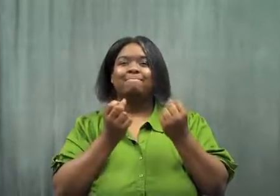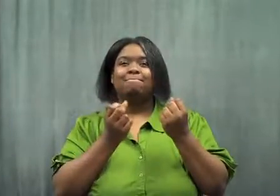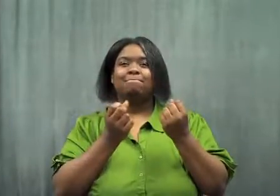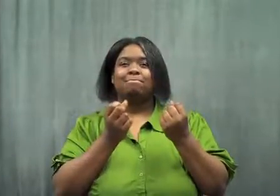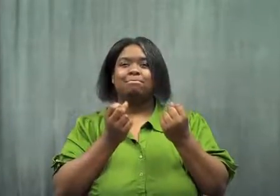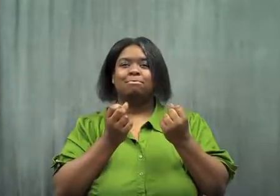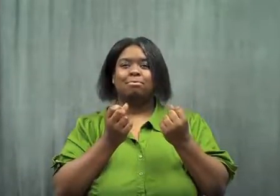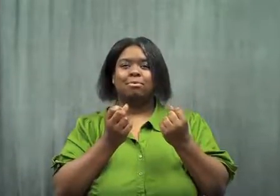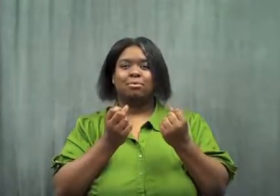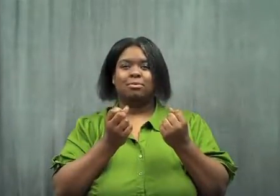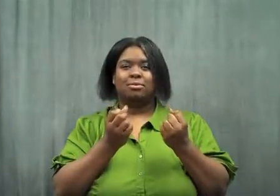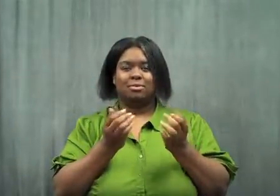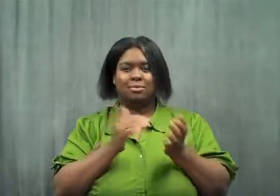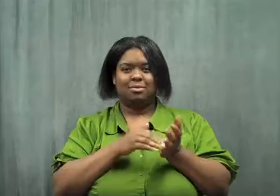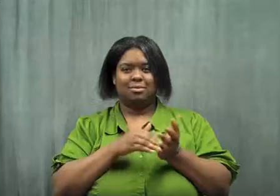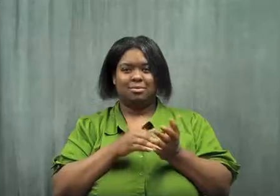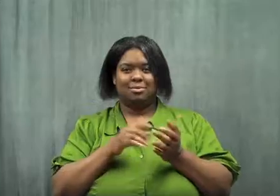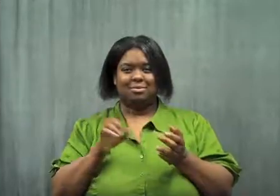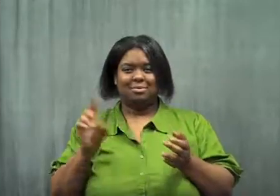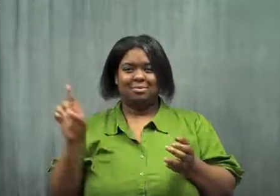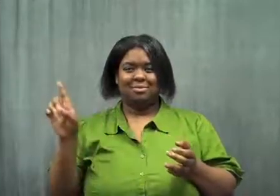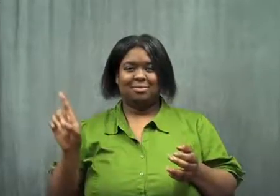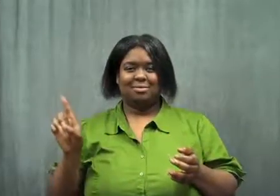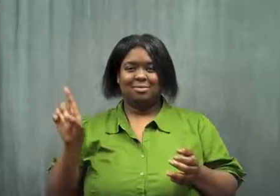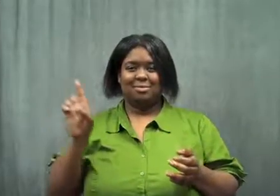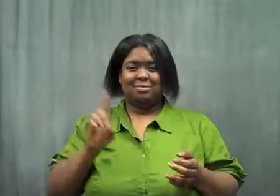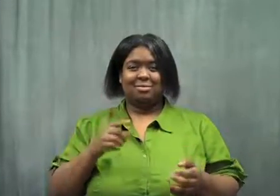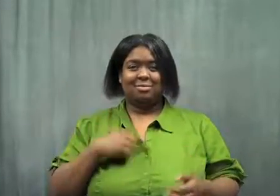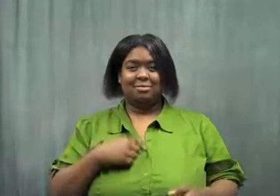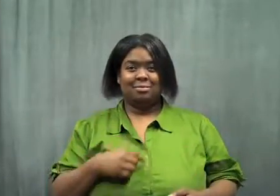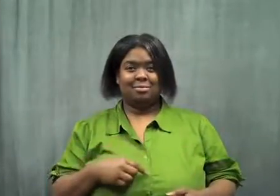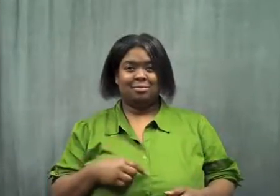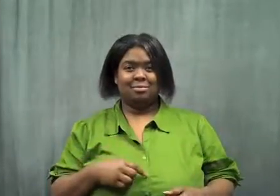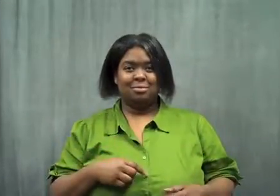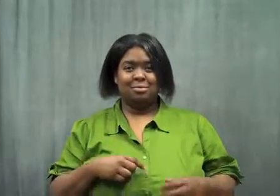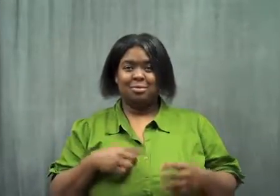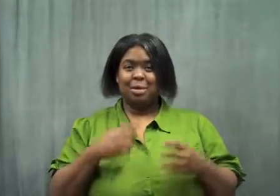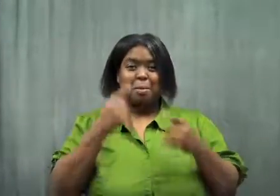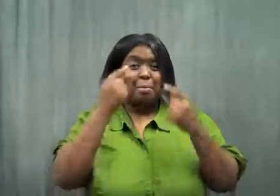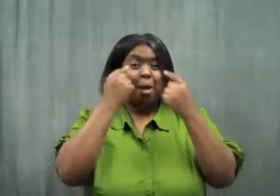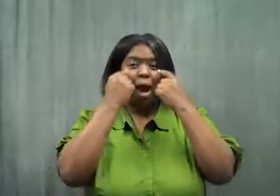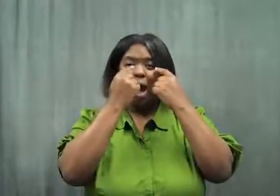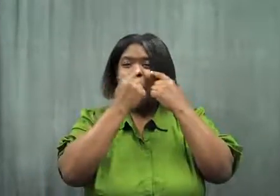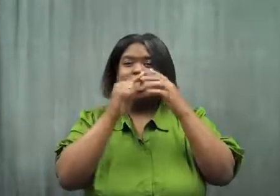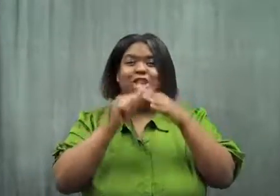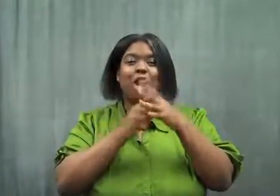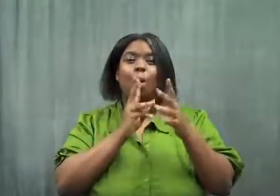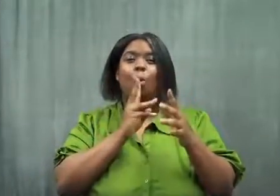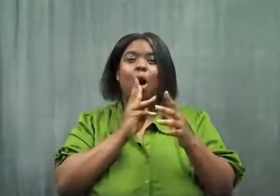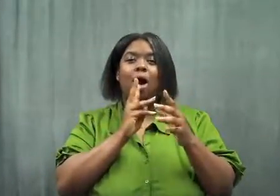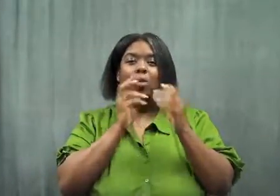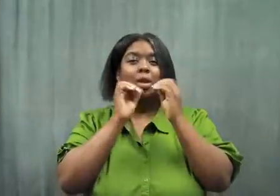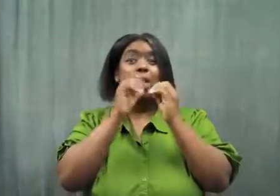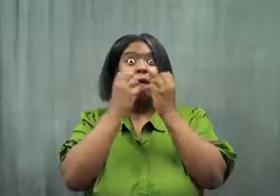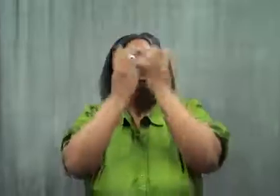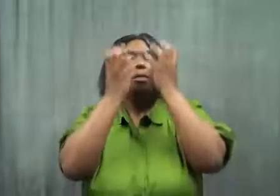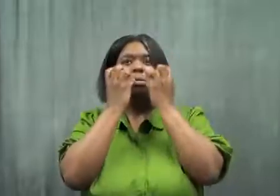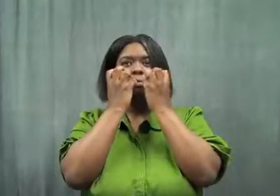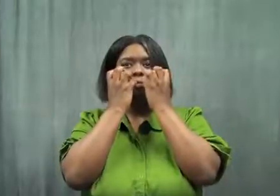The butt approached again. My eyes started to water.